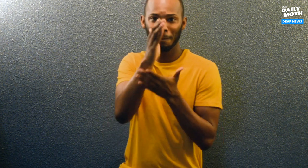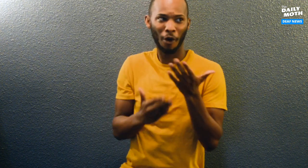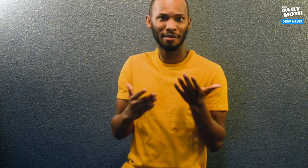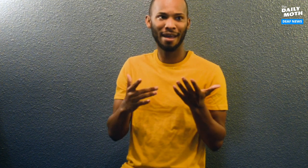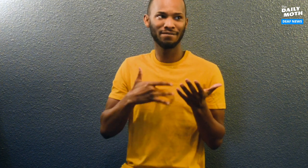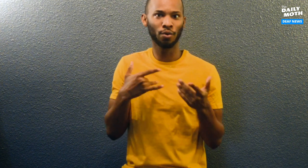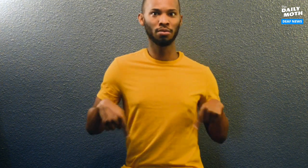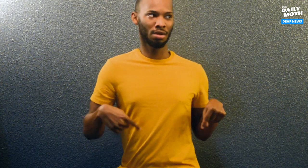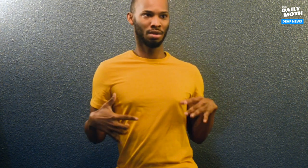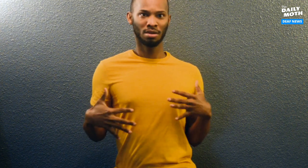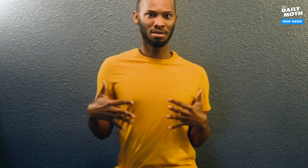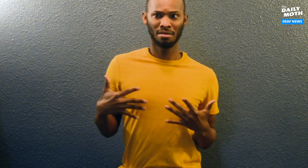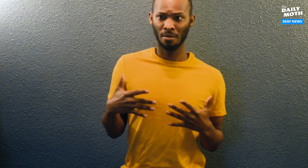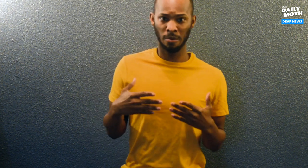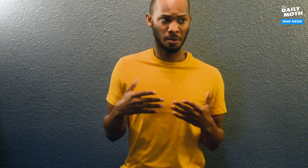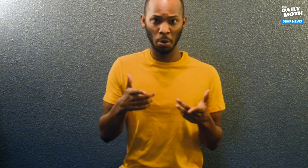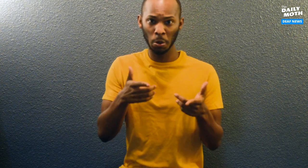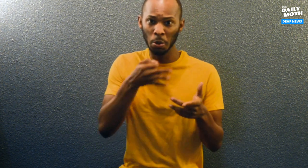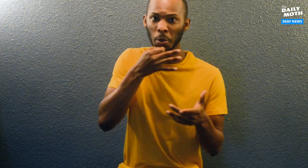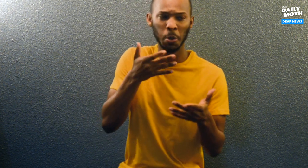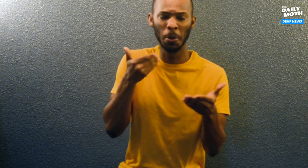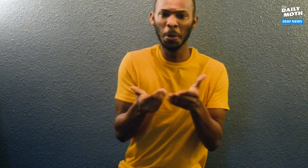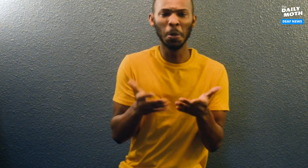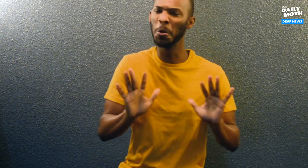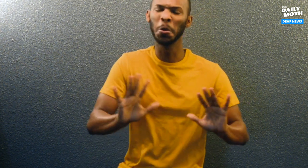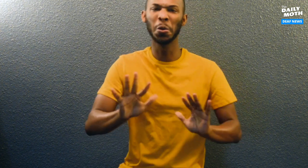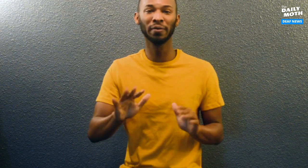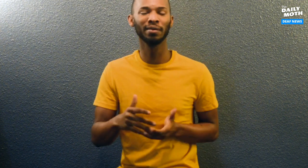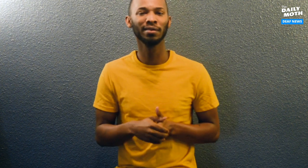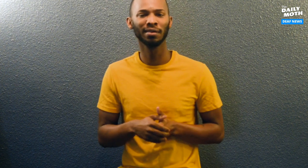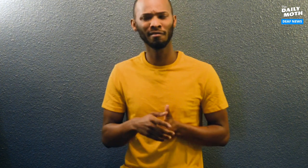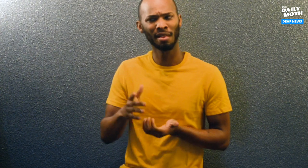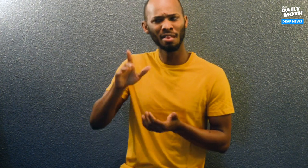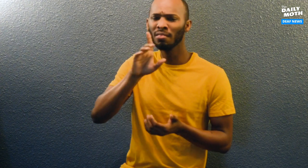Part of that may feel nerve wracking with how soon that might happen.